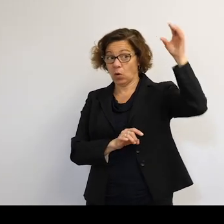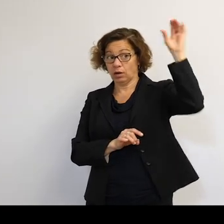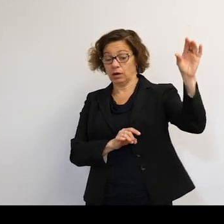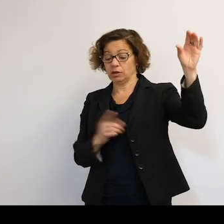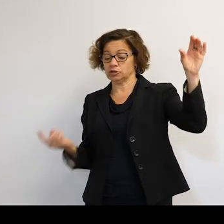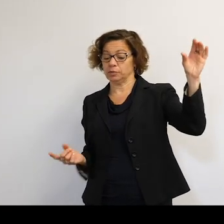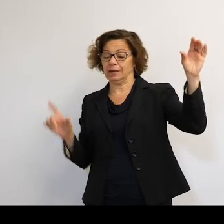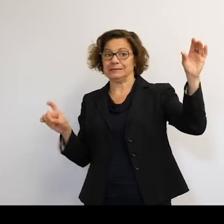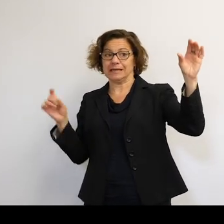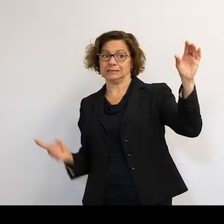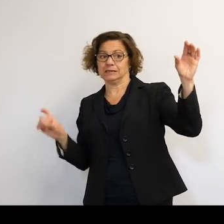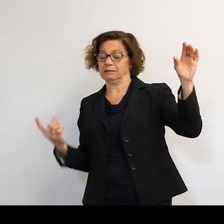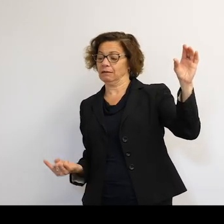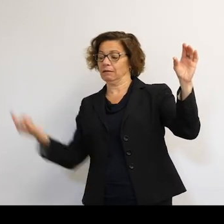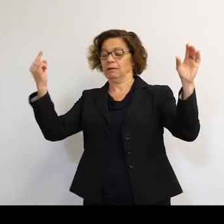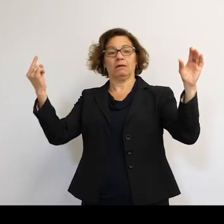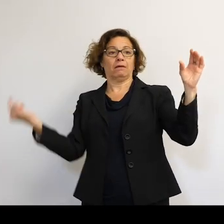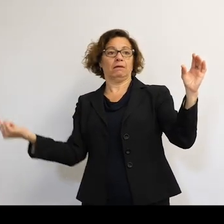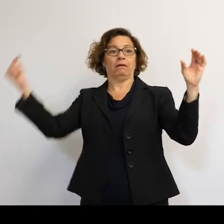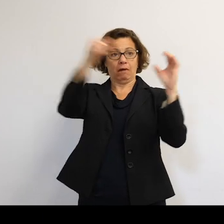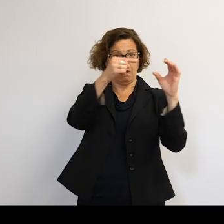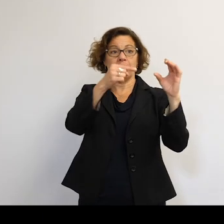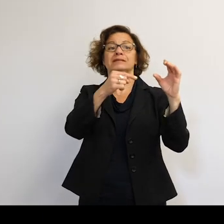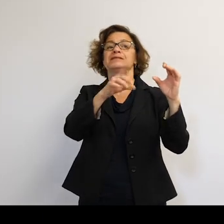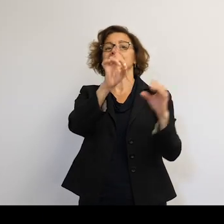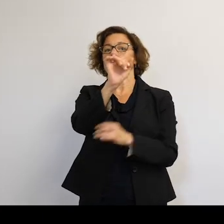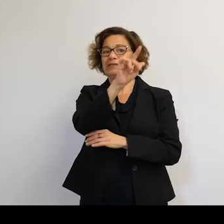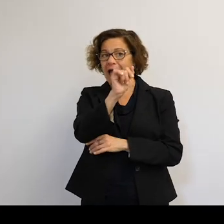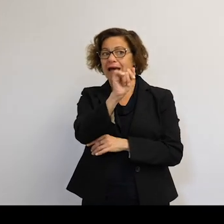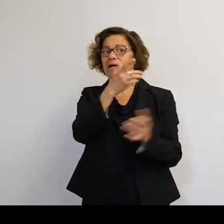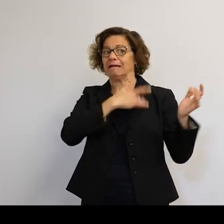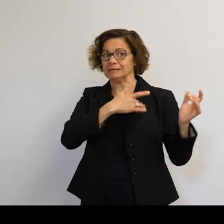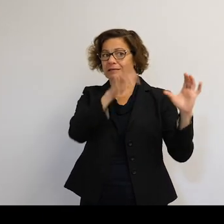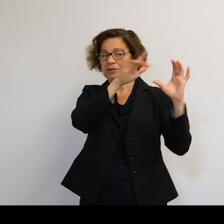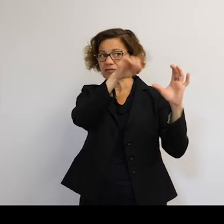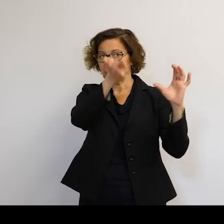So they would have lots of sensors on it, lots and lots of data coming from that and to know exactly where it is to see